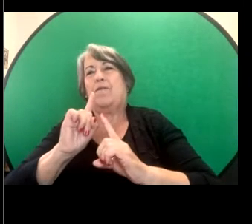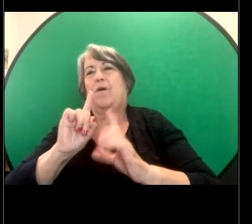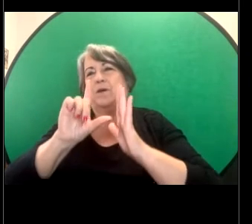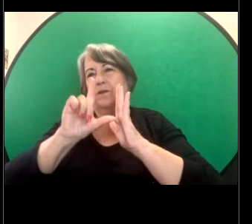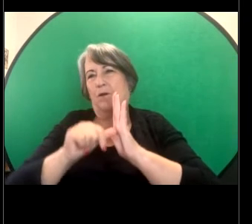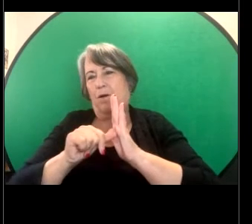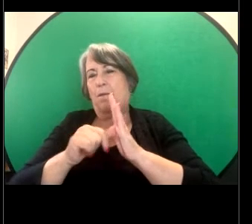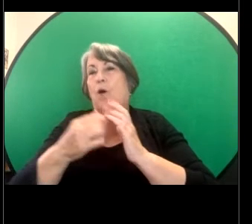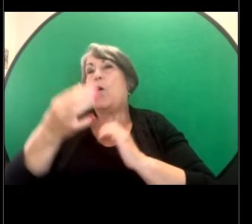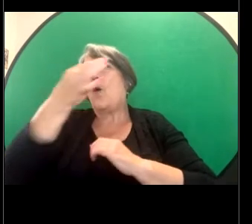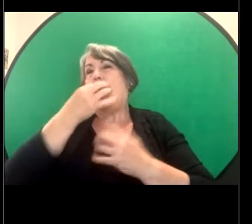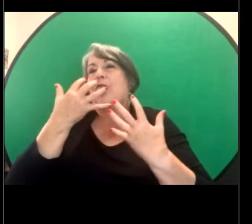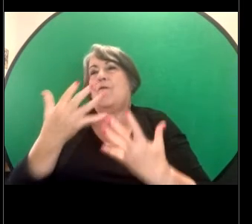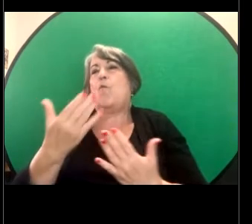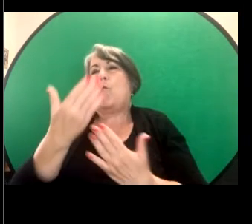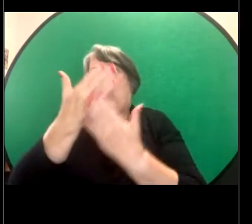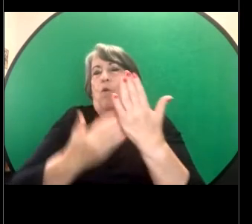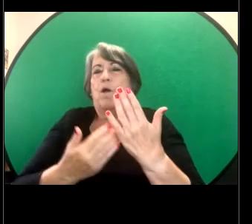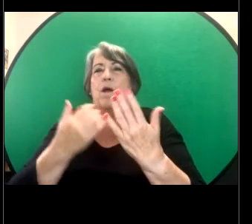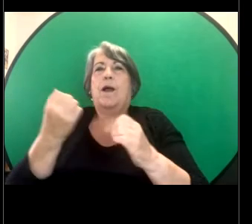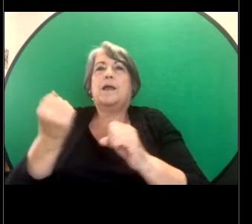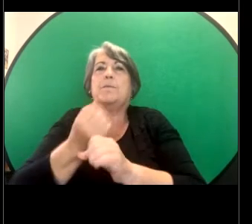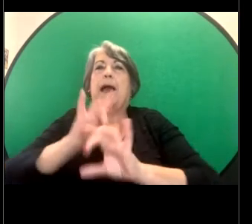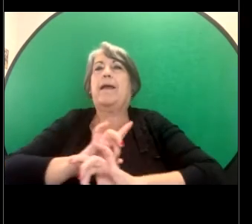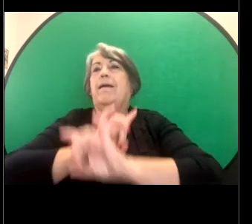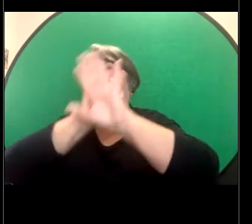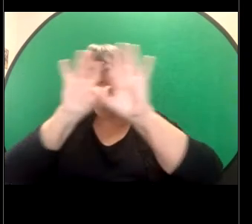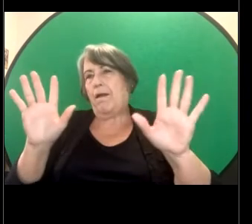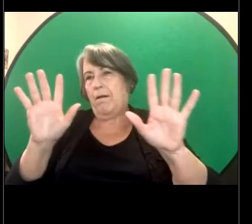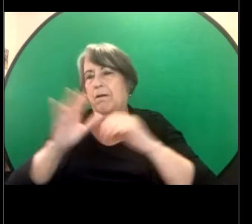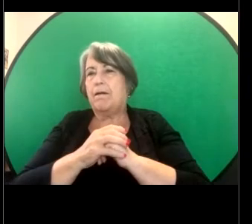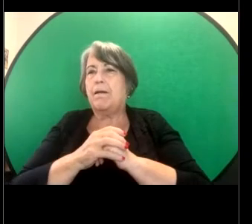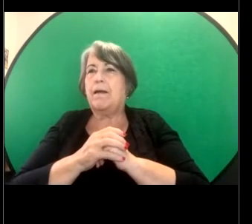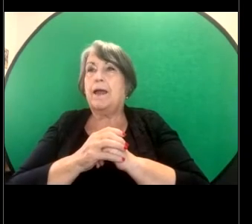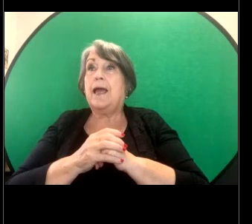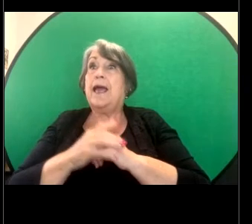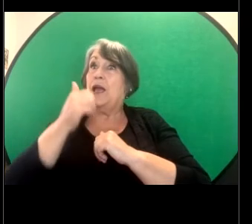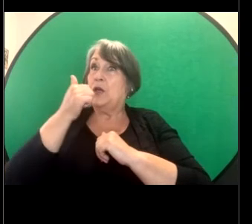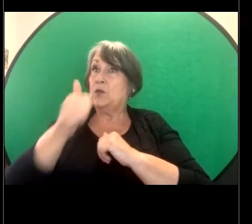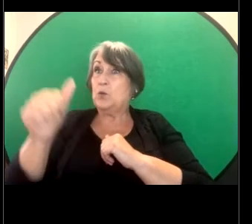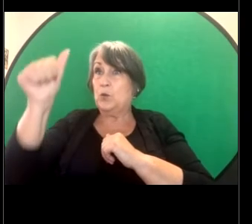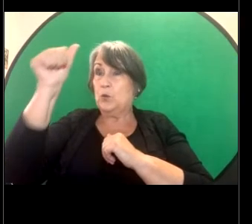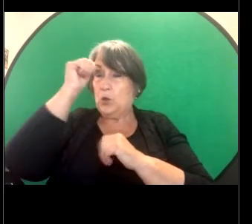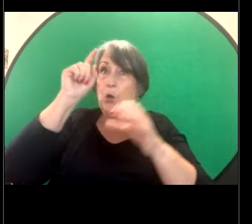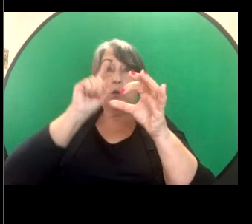get a bit of clarity around that and it's good to know that the QLD Human Rights Commission